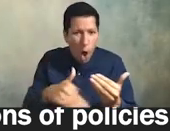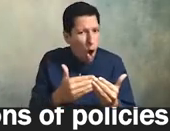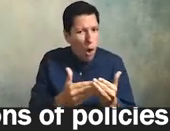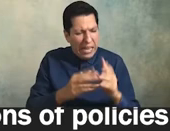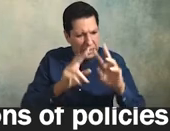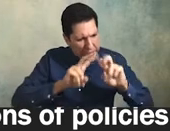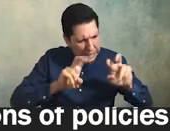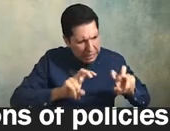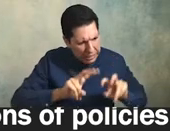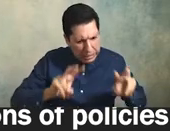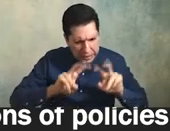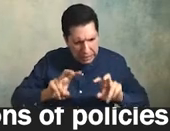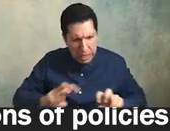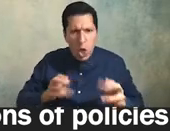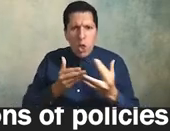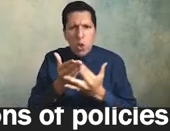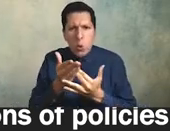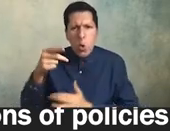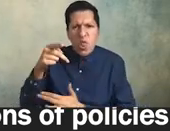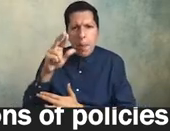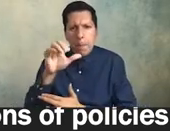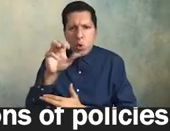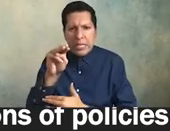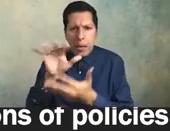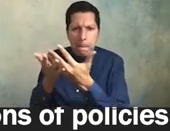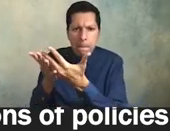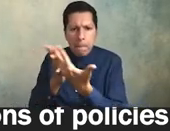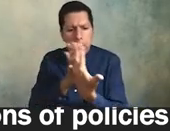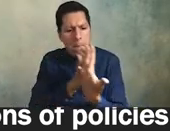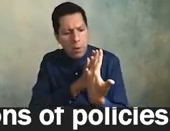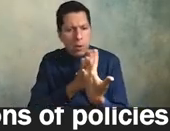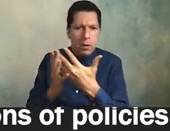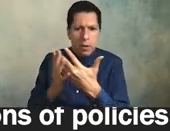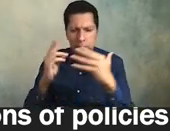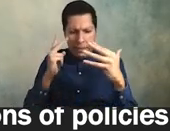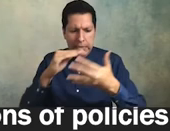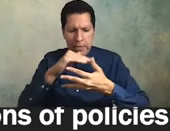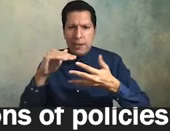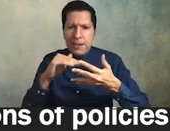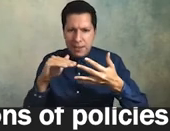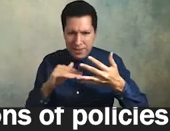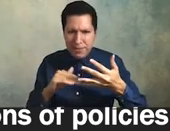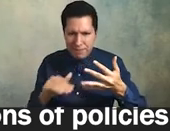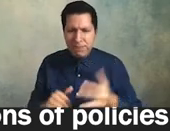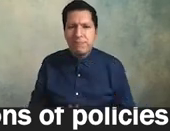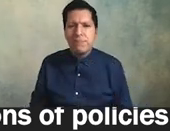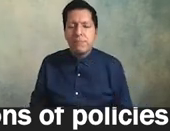that we do through the prism of racial equity eight it requires exchanging deficit lenses